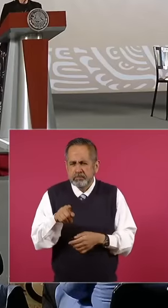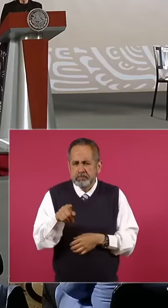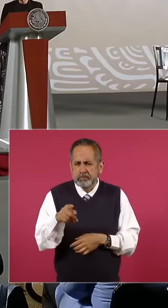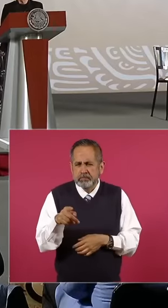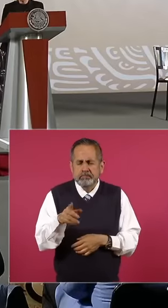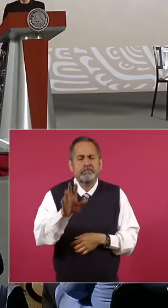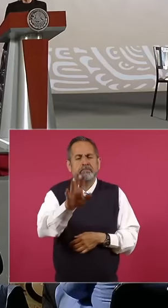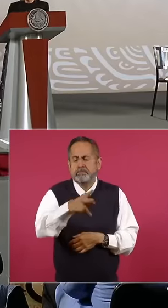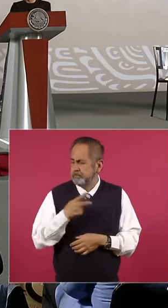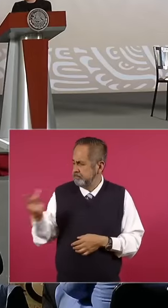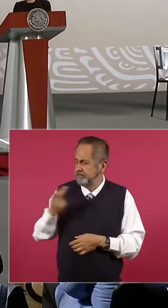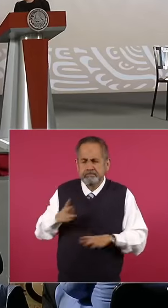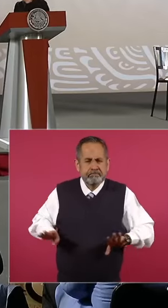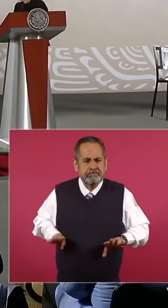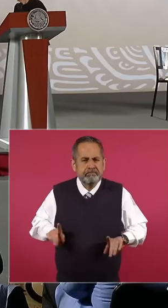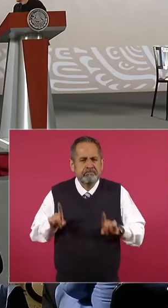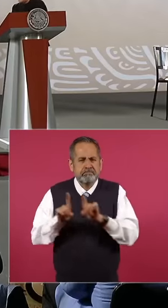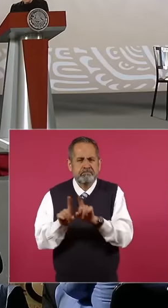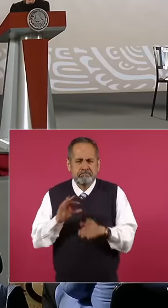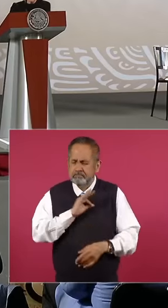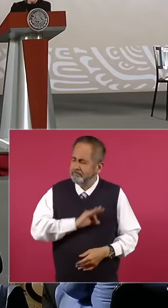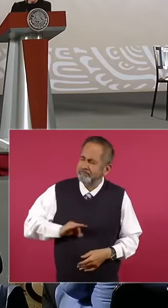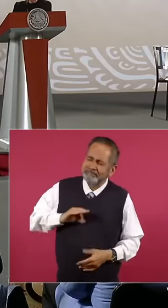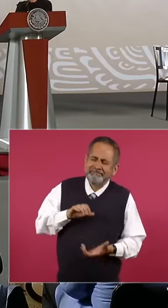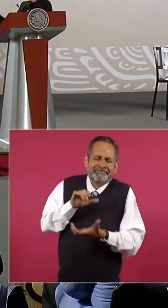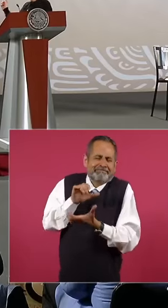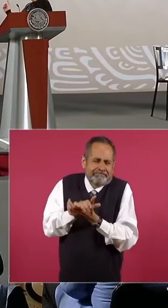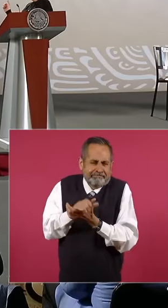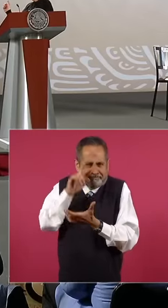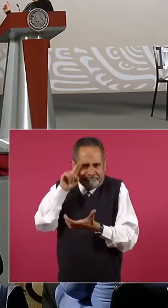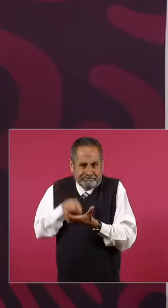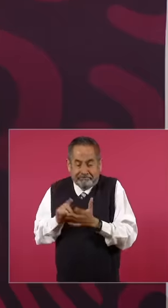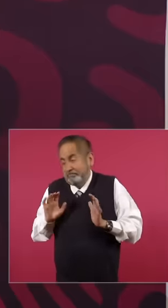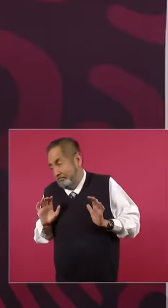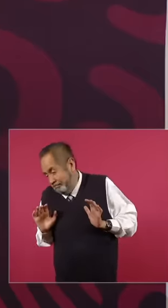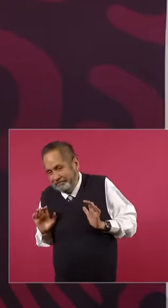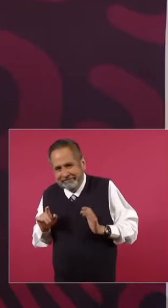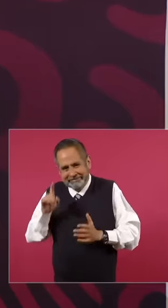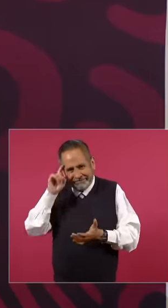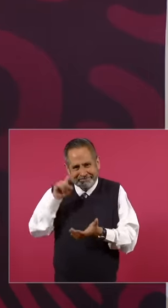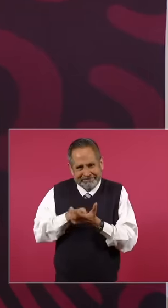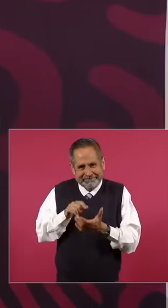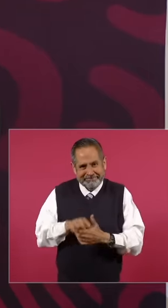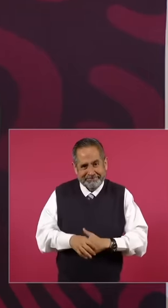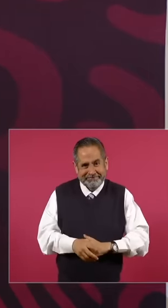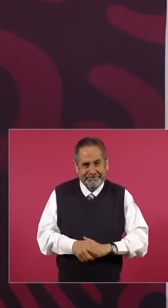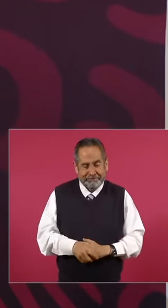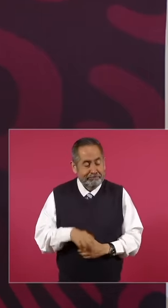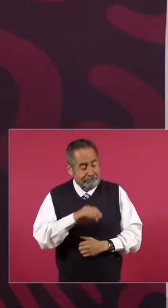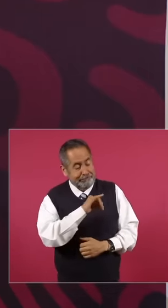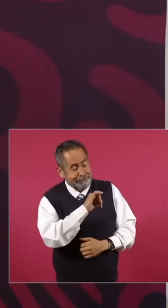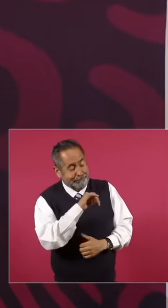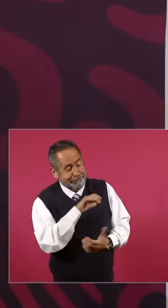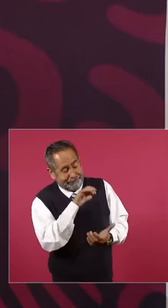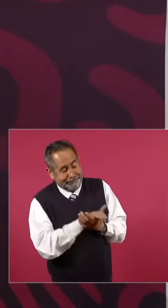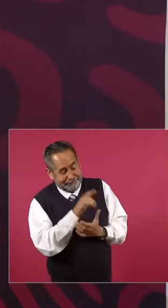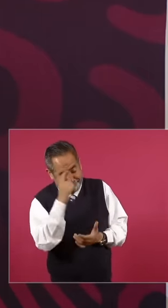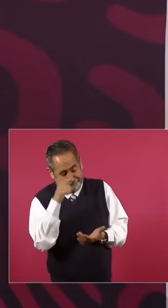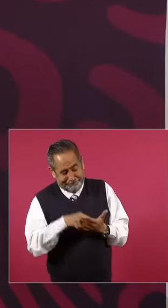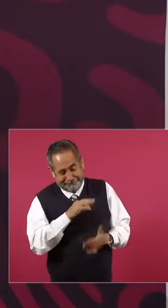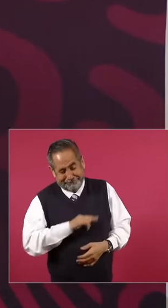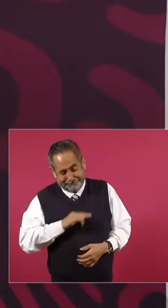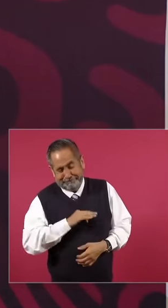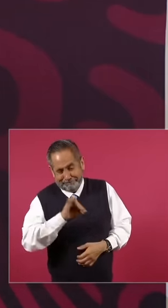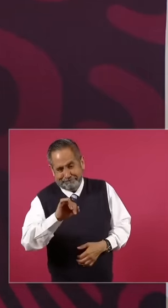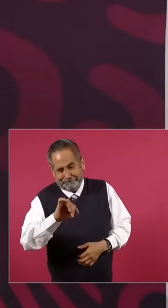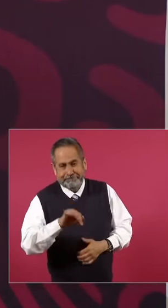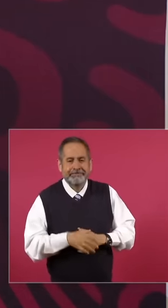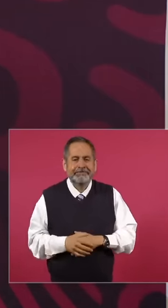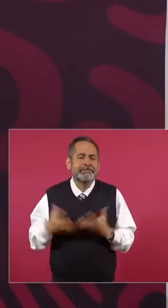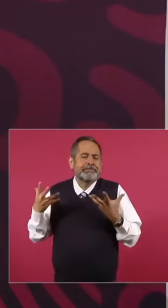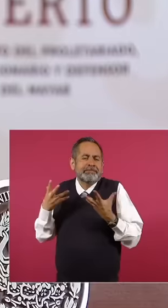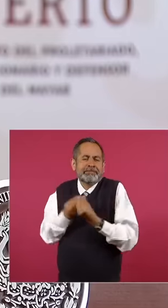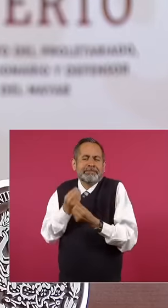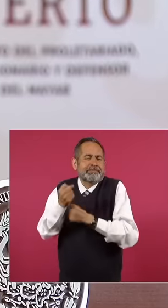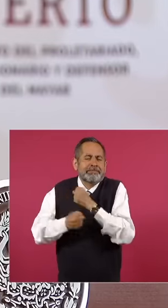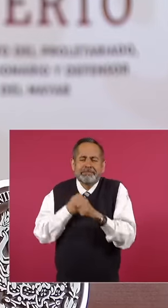are a couple I think happily married let's see we have been together for a long time we are a we are a